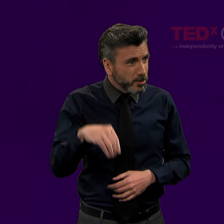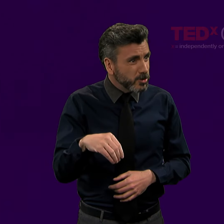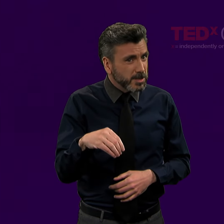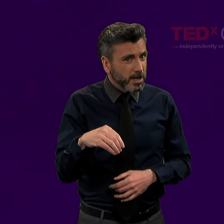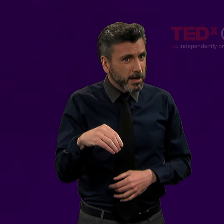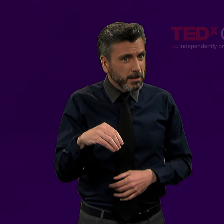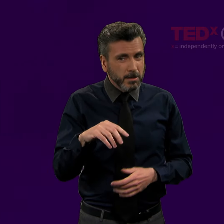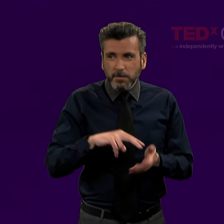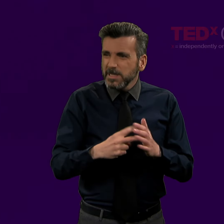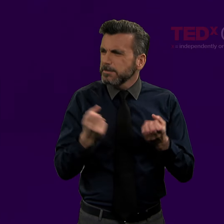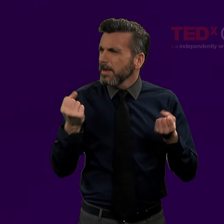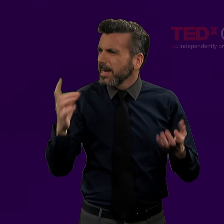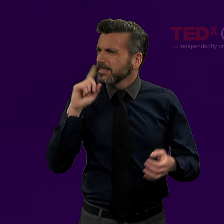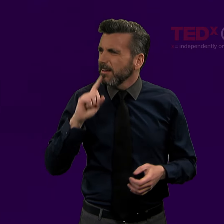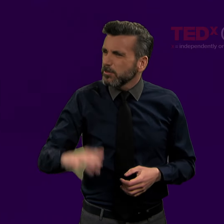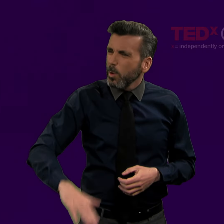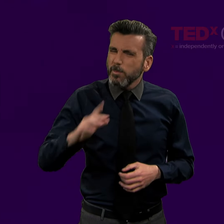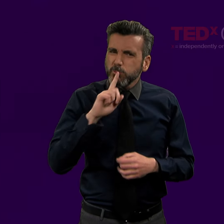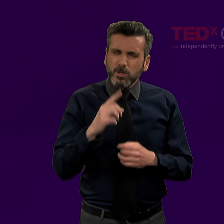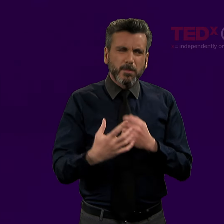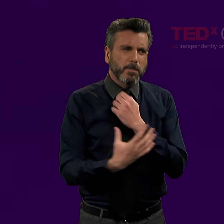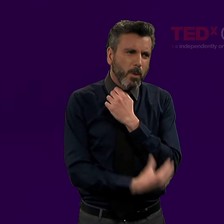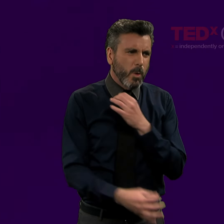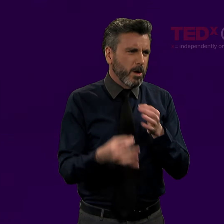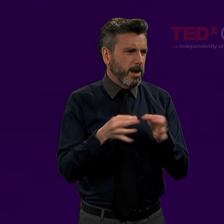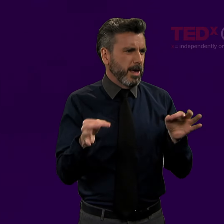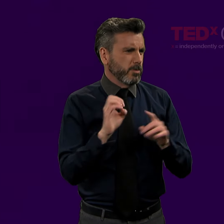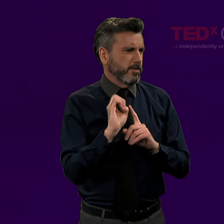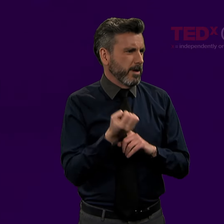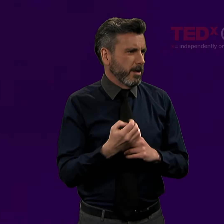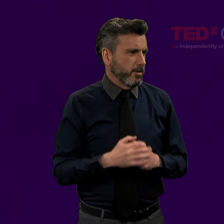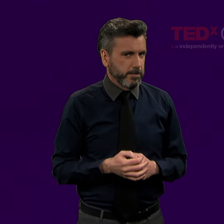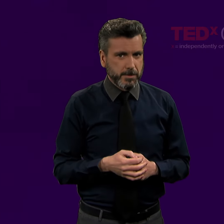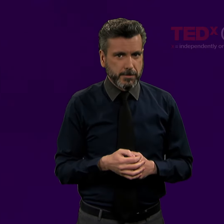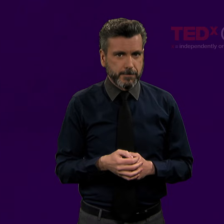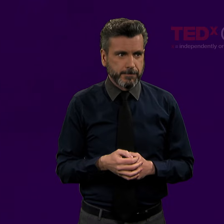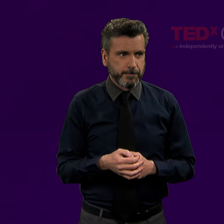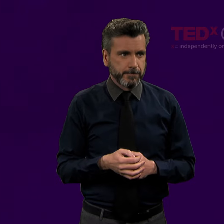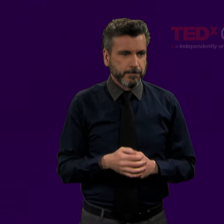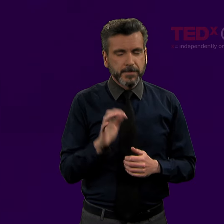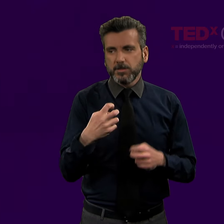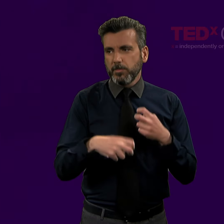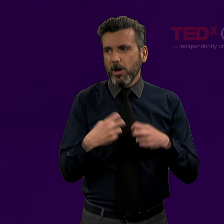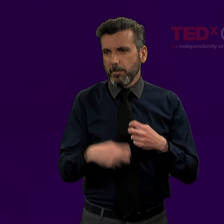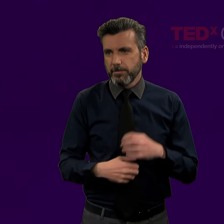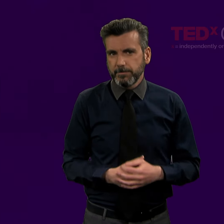which means many deaf children grow up with very poor, impoverished language skills,